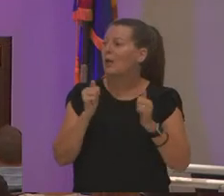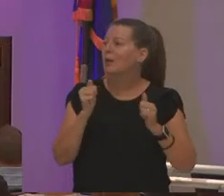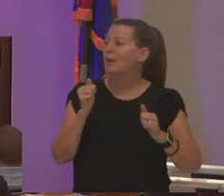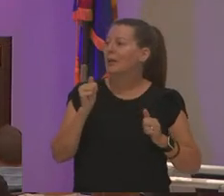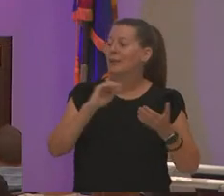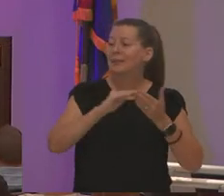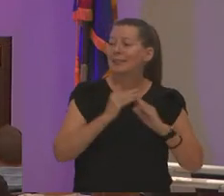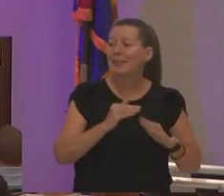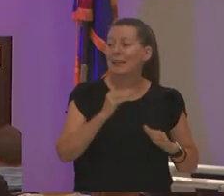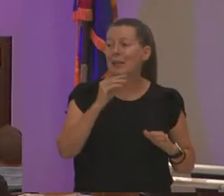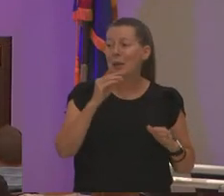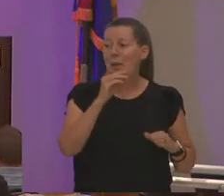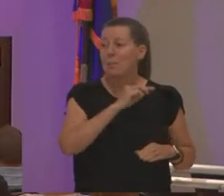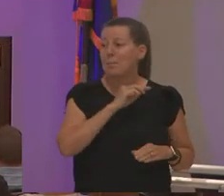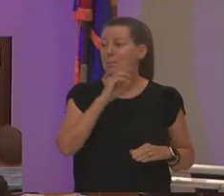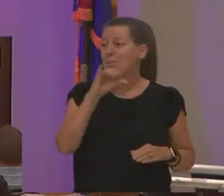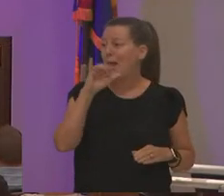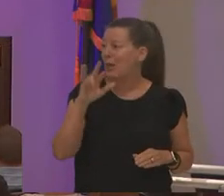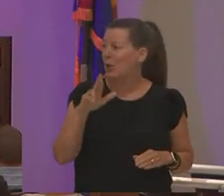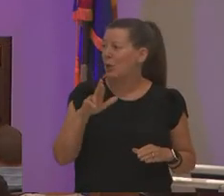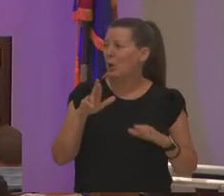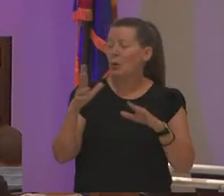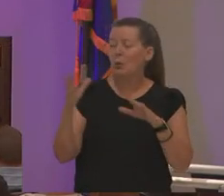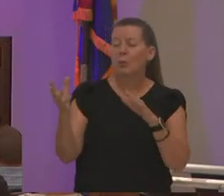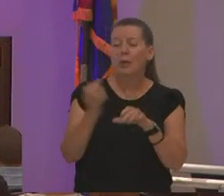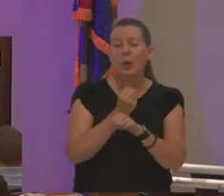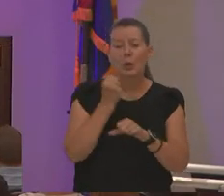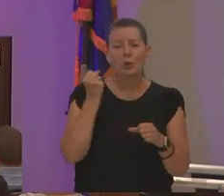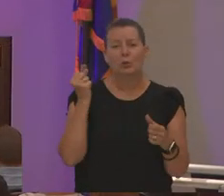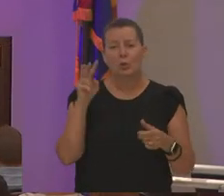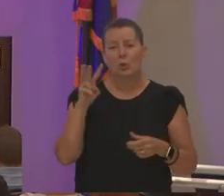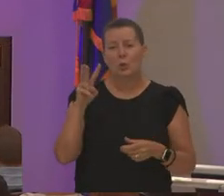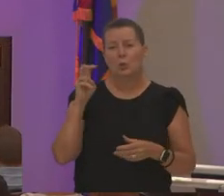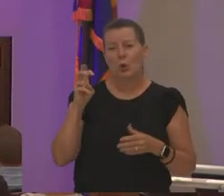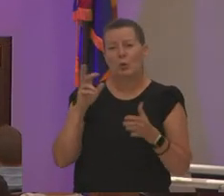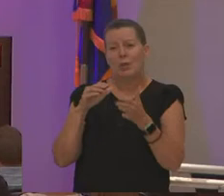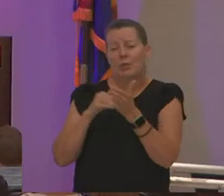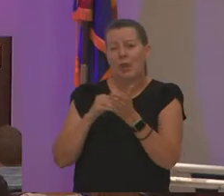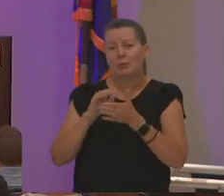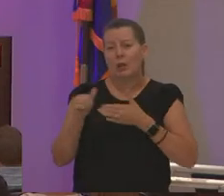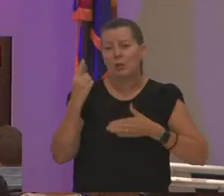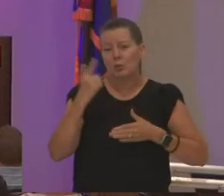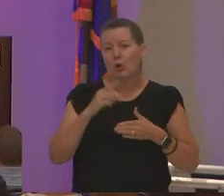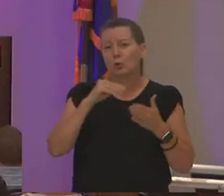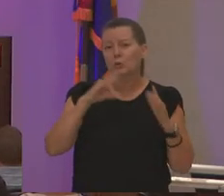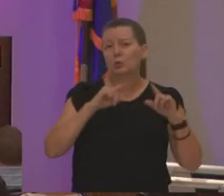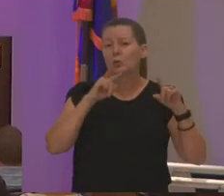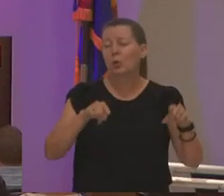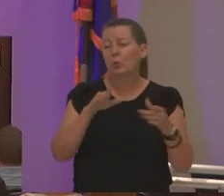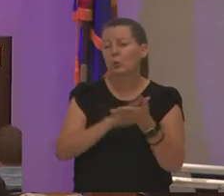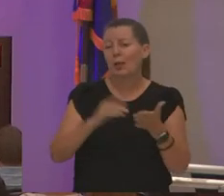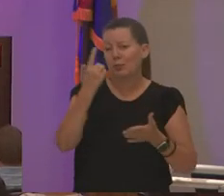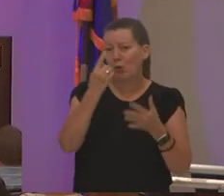200 000 for our students to go to school for free excellent work so thank you so much for that